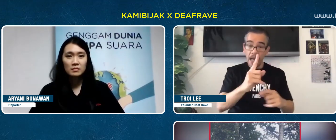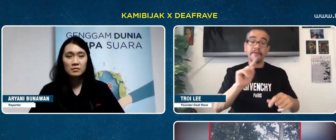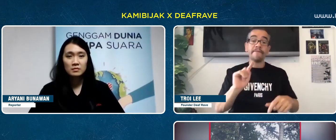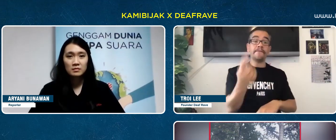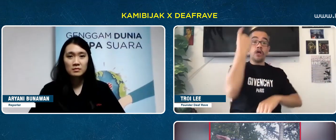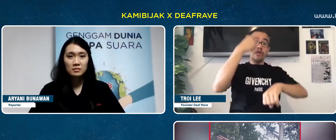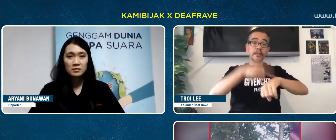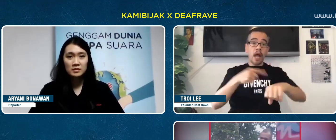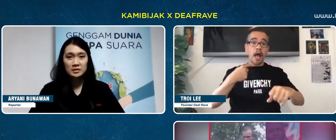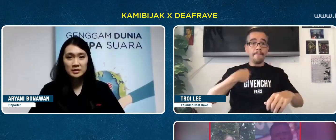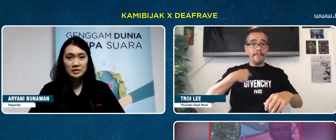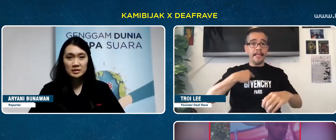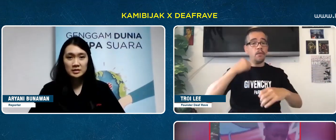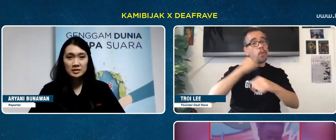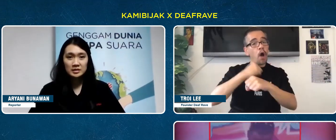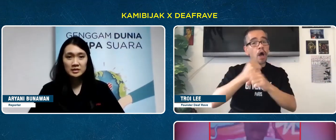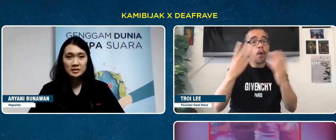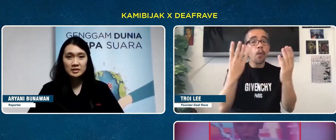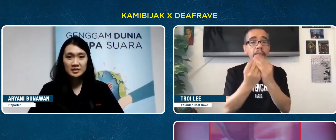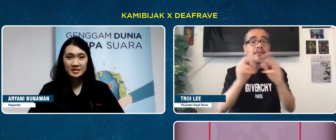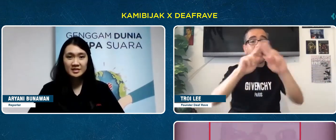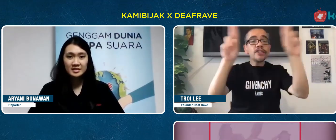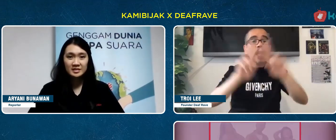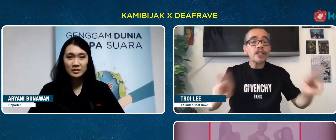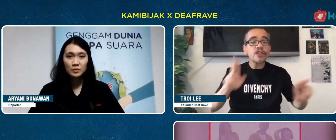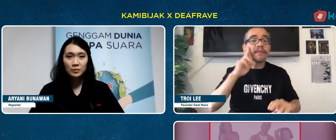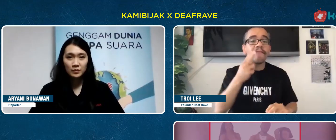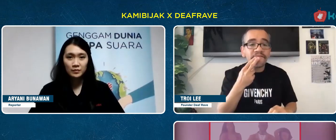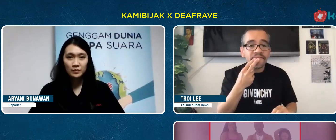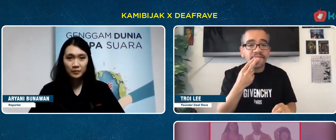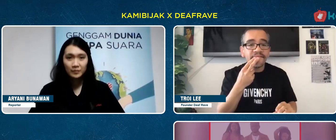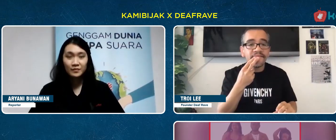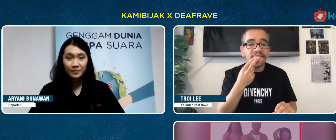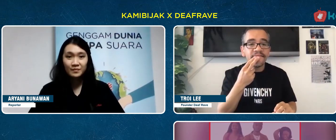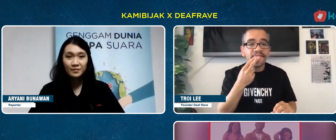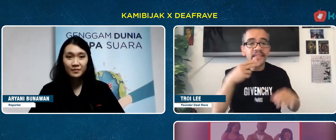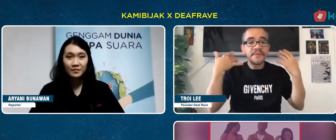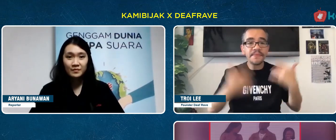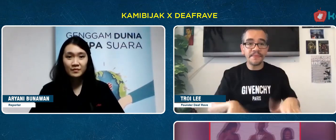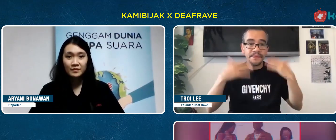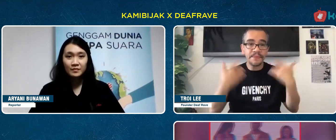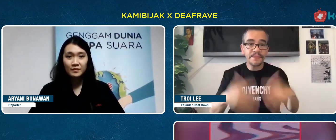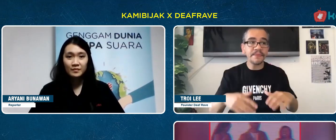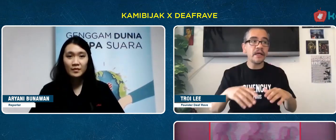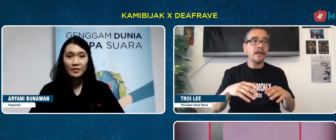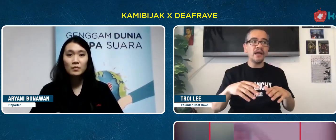It's my first time working for Deaf Rave internationally.